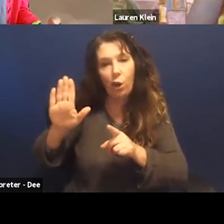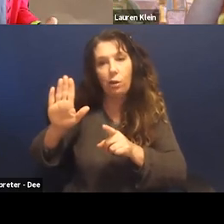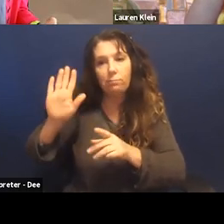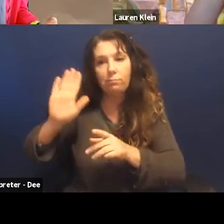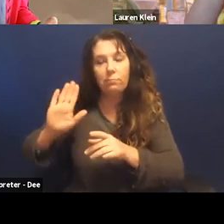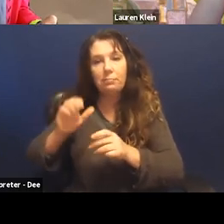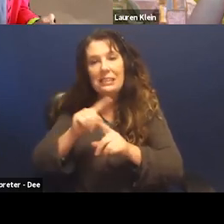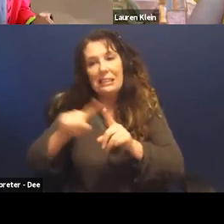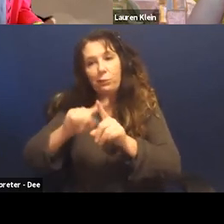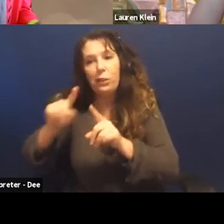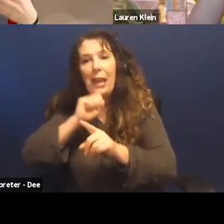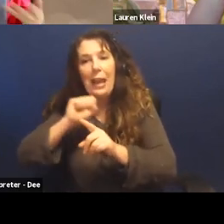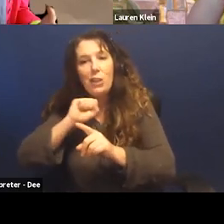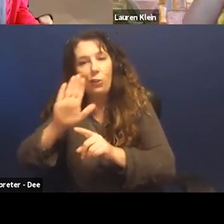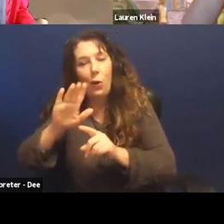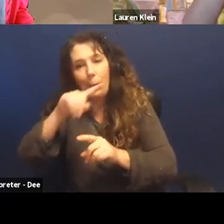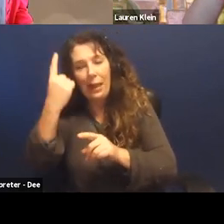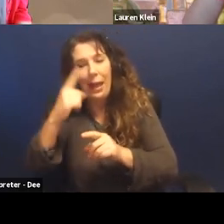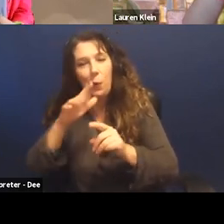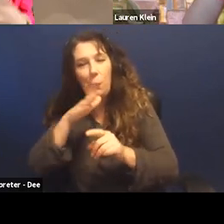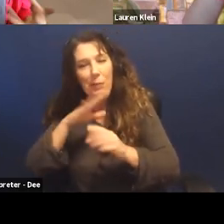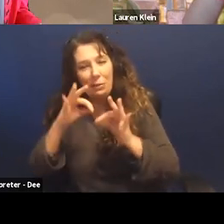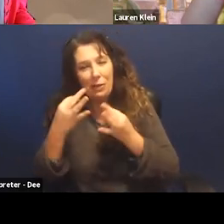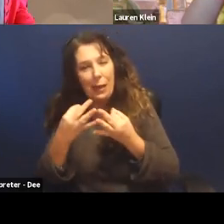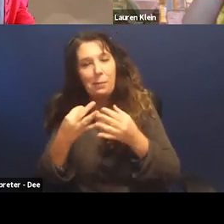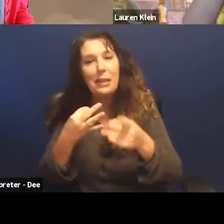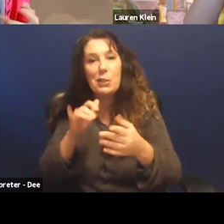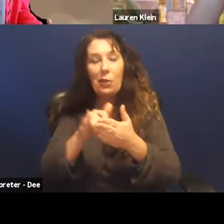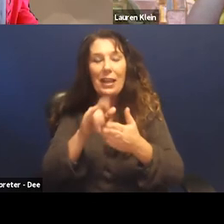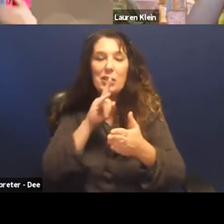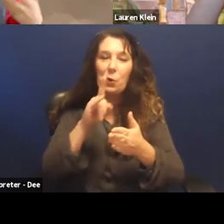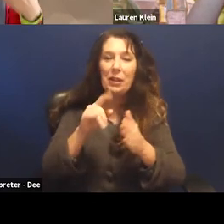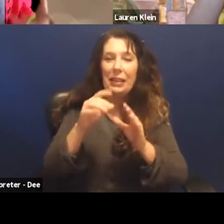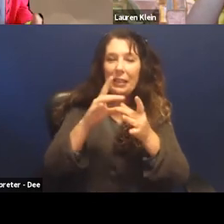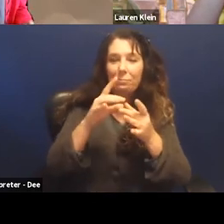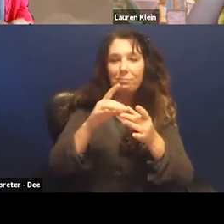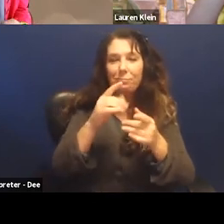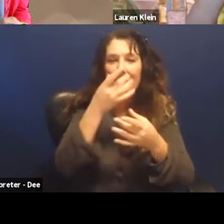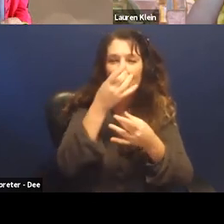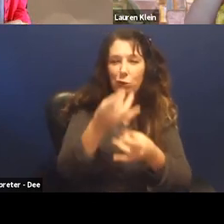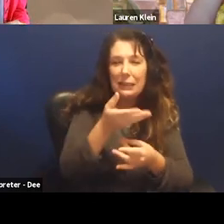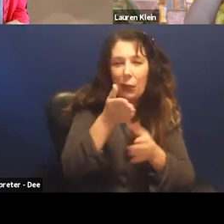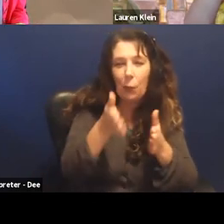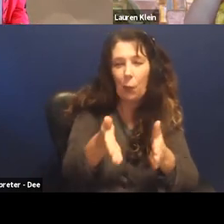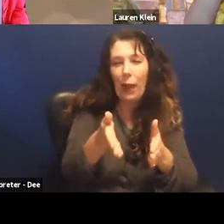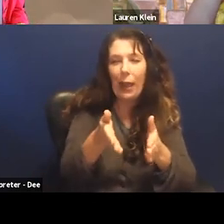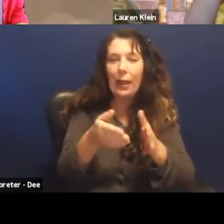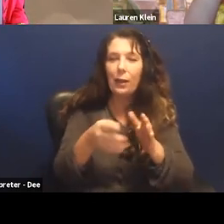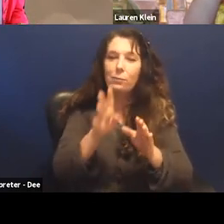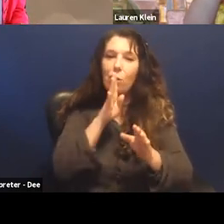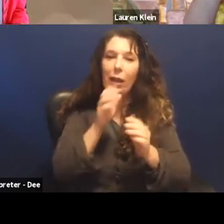So it's an AI that has a very idiosyncratic way we can talk to it but it has this very idiosyncratic live, I'm talking back to you.